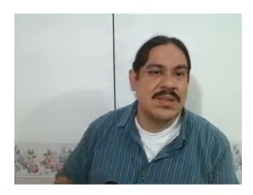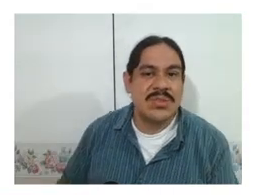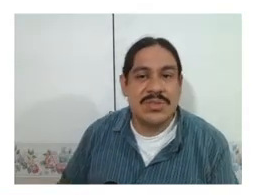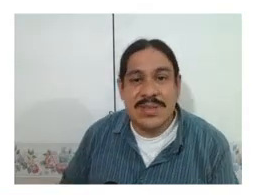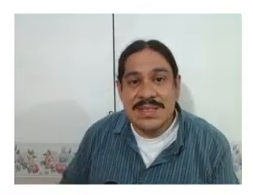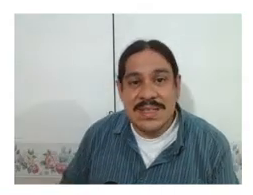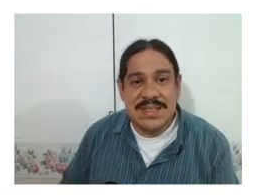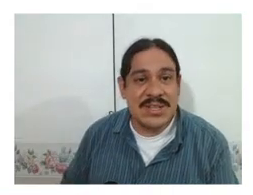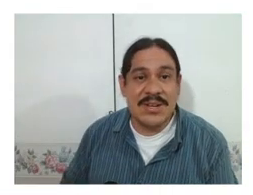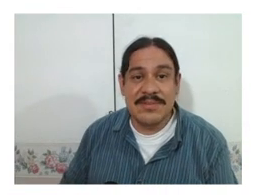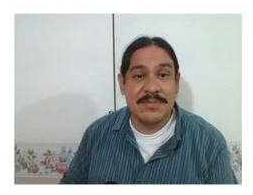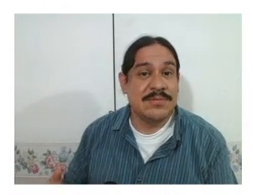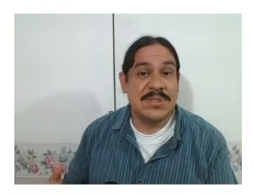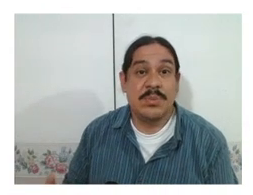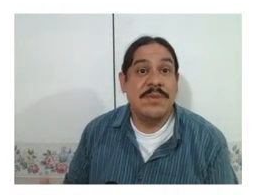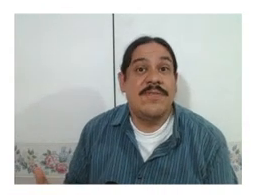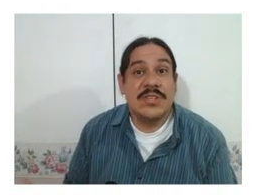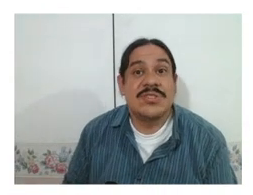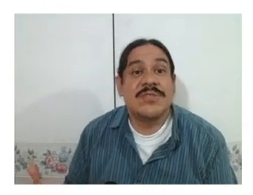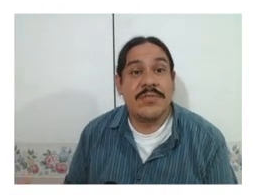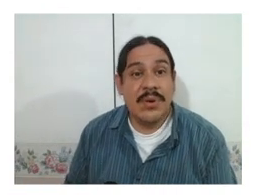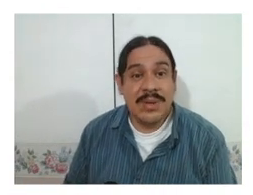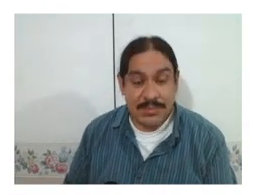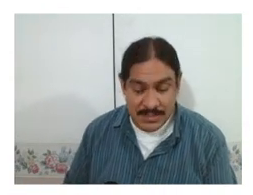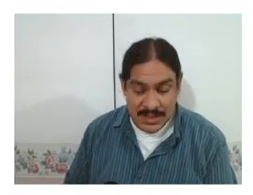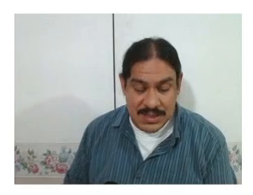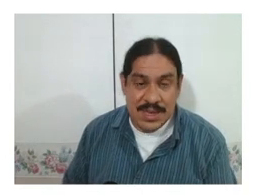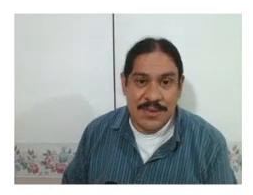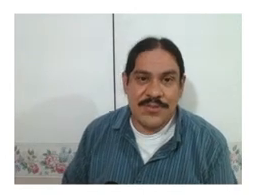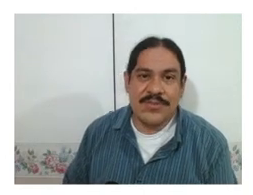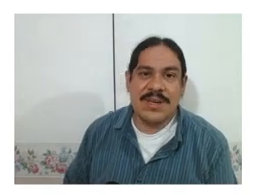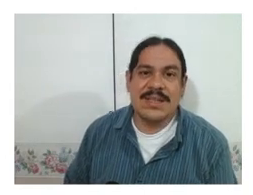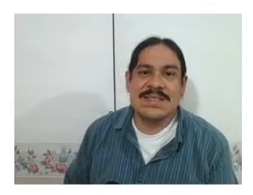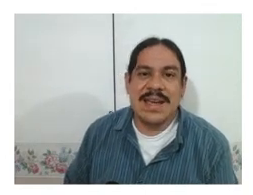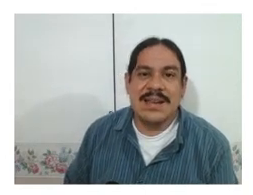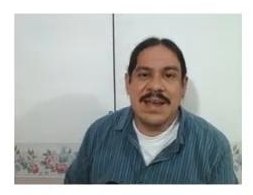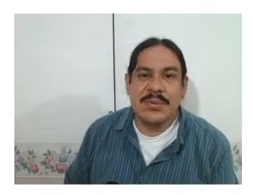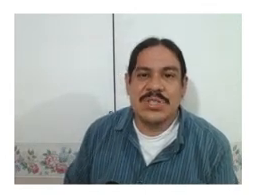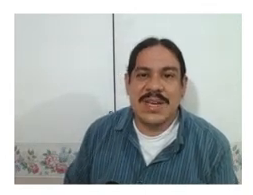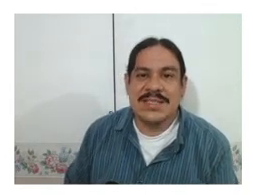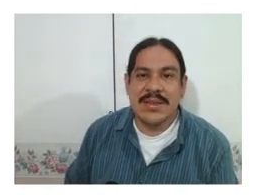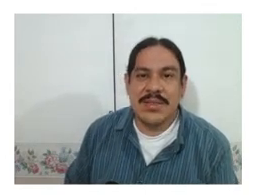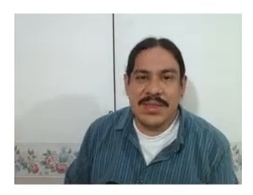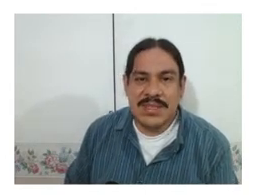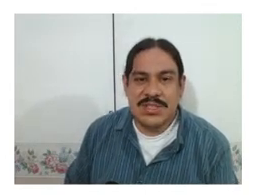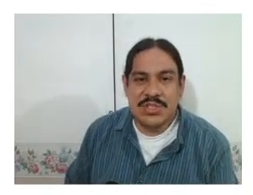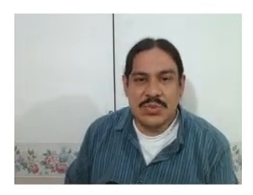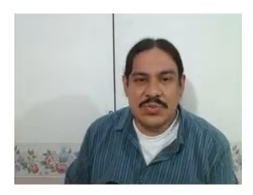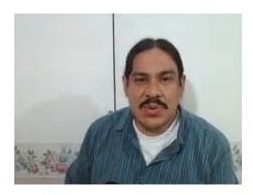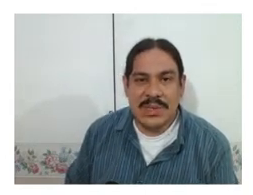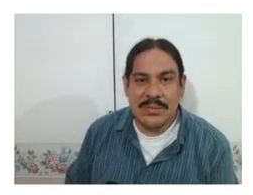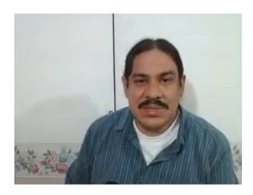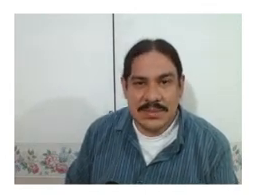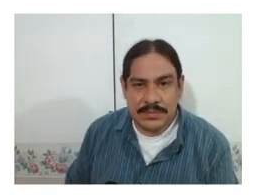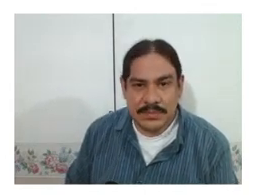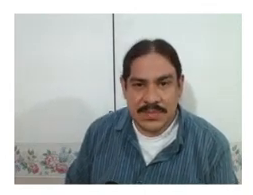so as you can see these are...these will be features of a phoneme if a sign language has these two